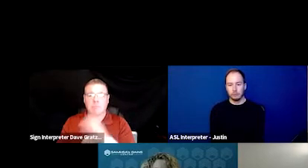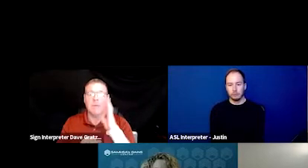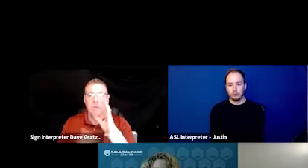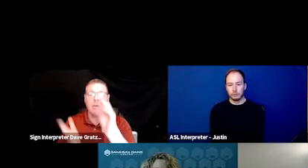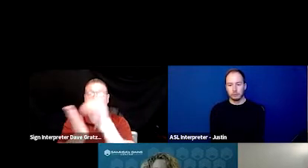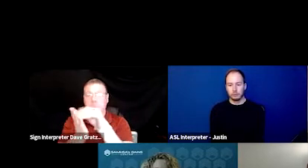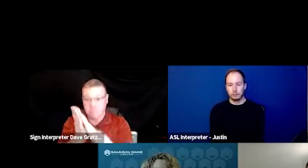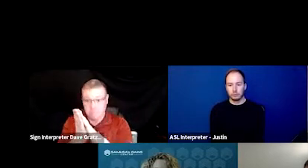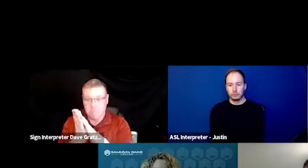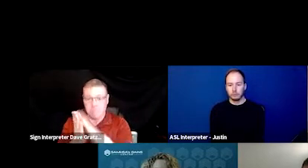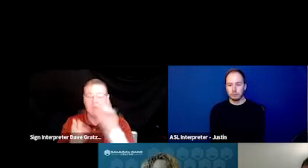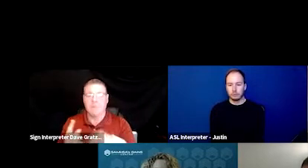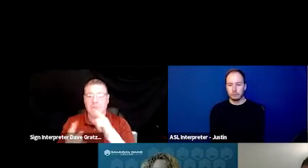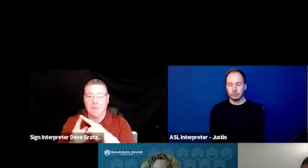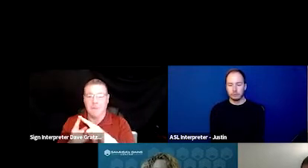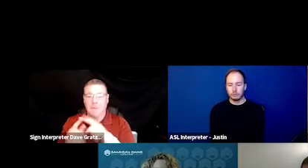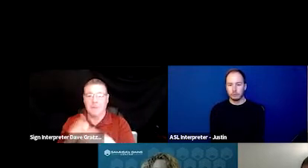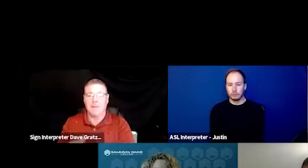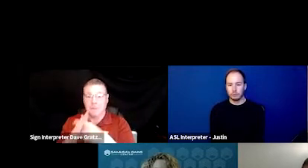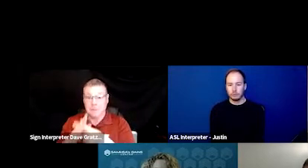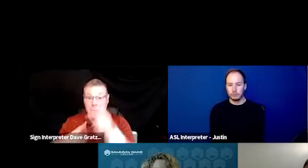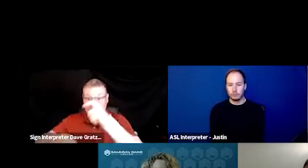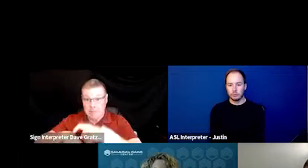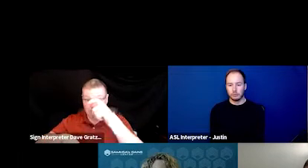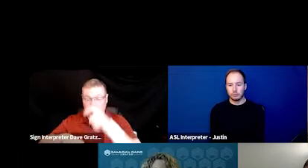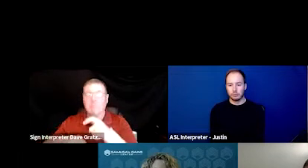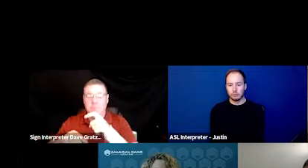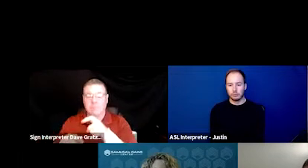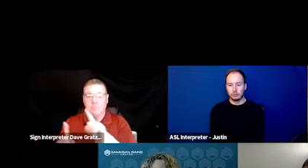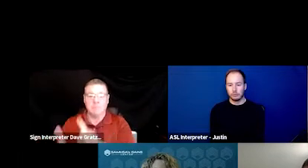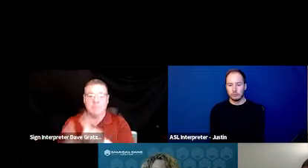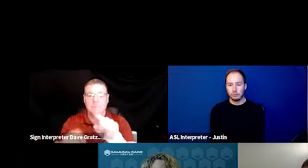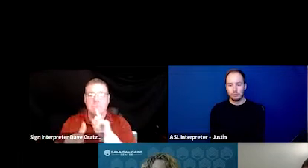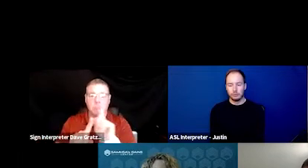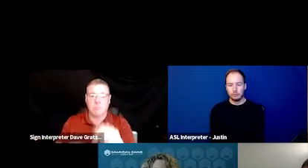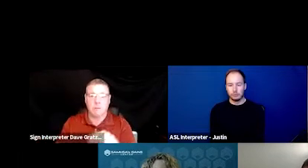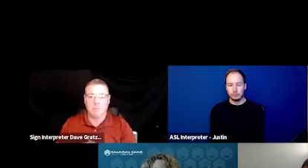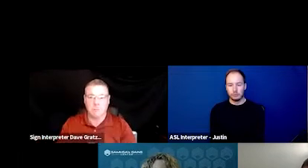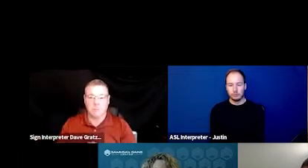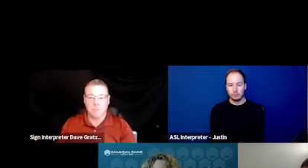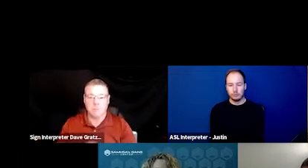And then when they start their shift, they'll pick up on follow up with that call.